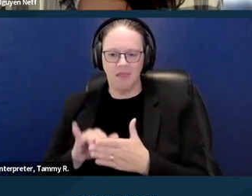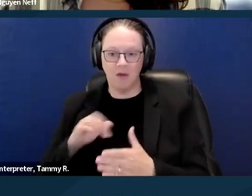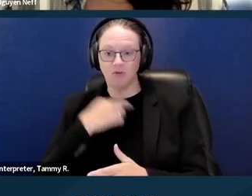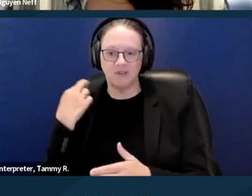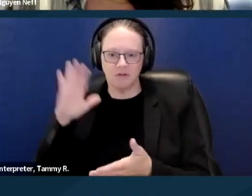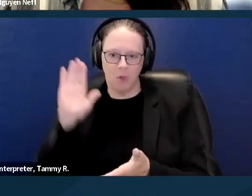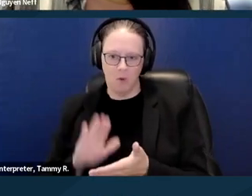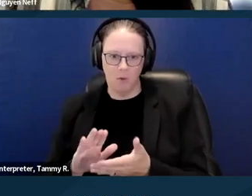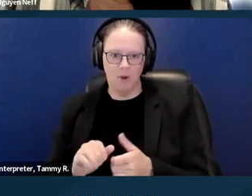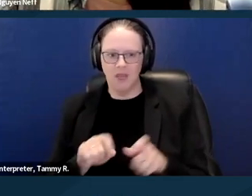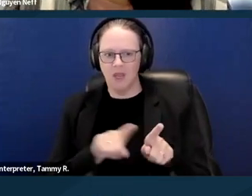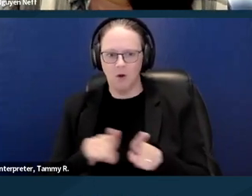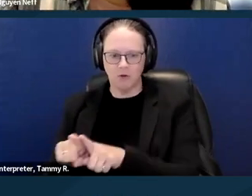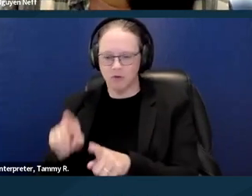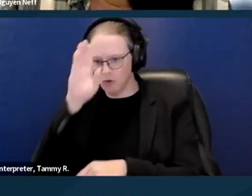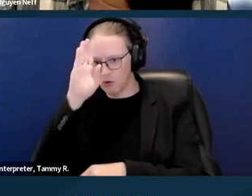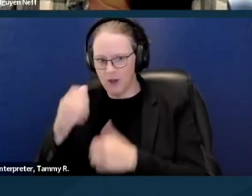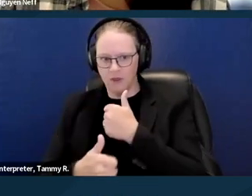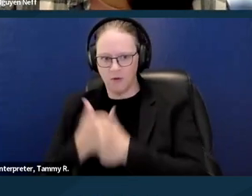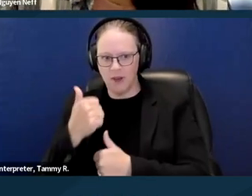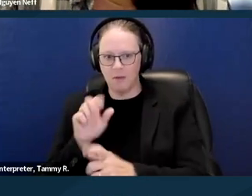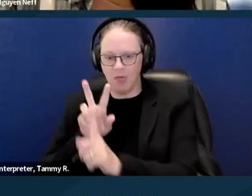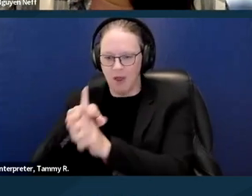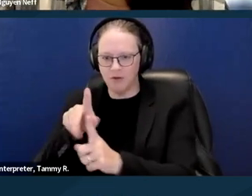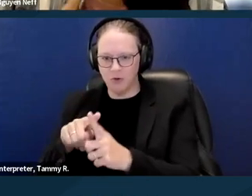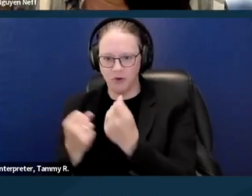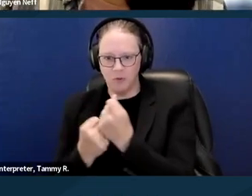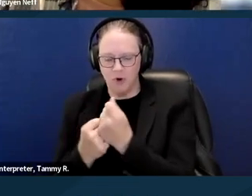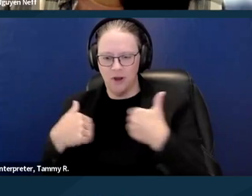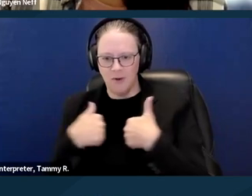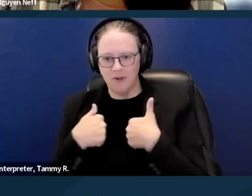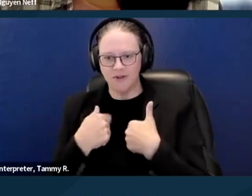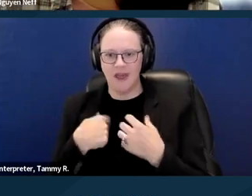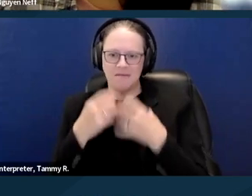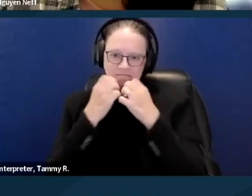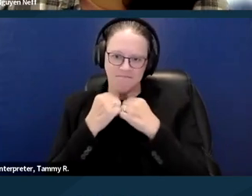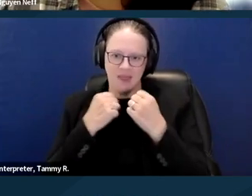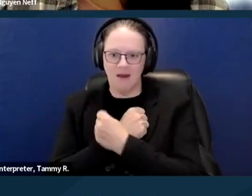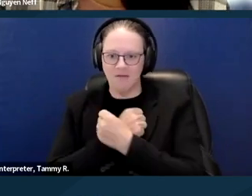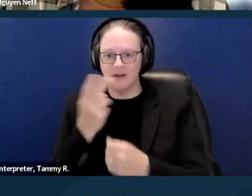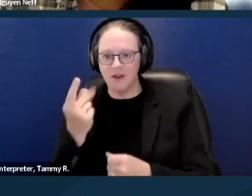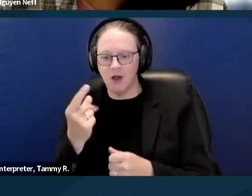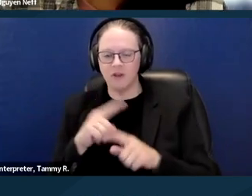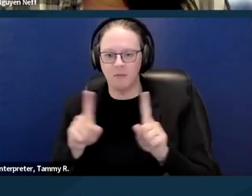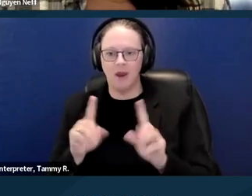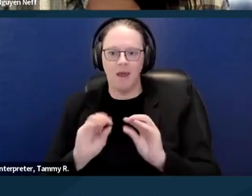So I mean, I think I love dogs. I think that sort of obvious example is pit bulls,